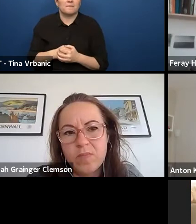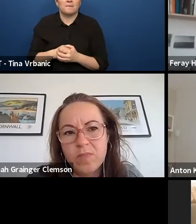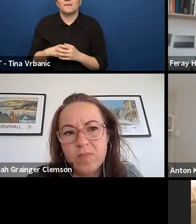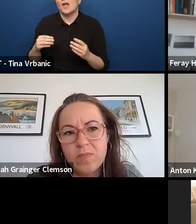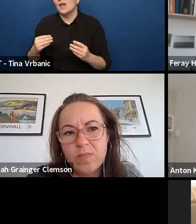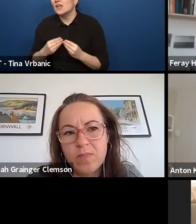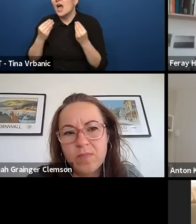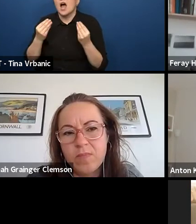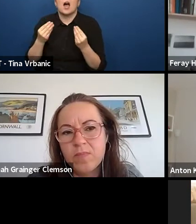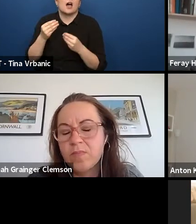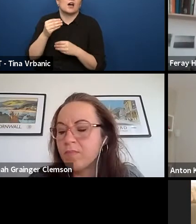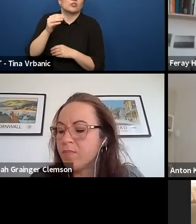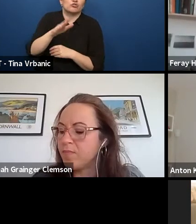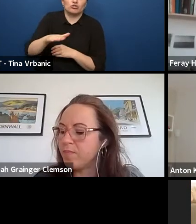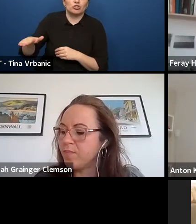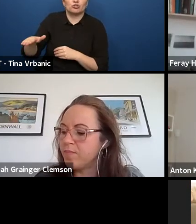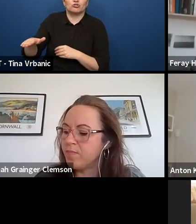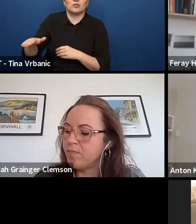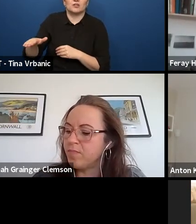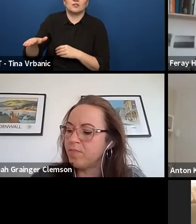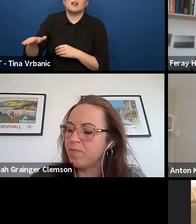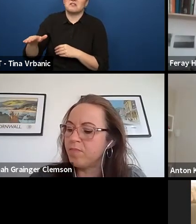that they can take much more than we think of.